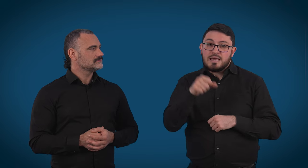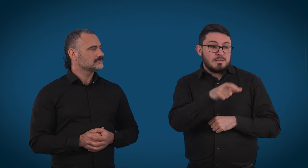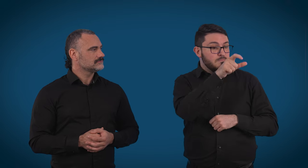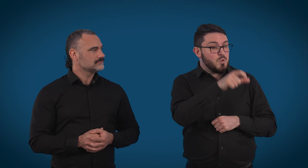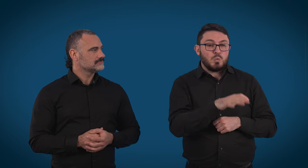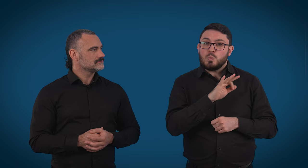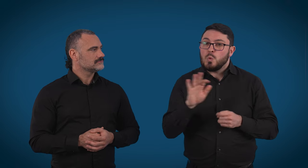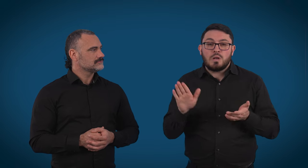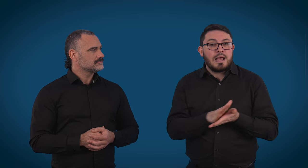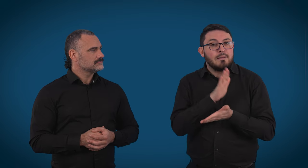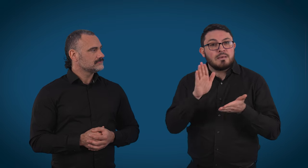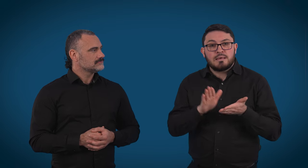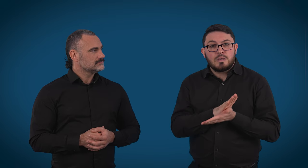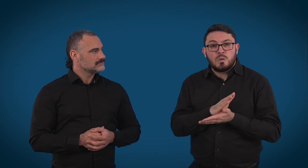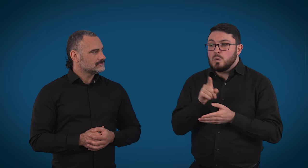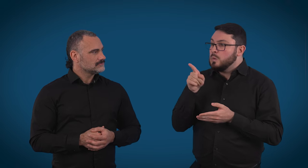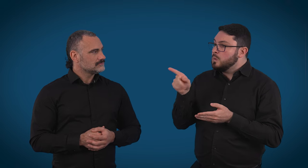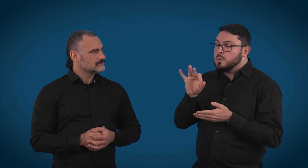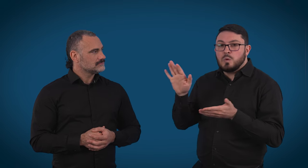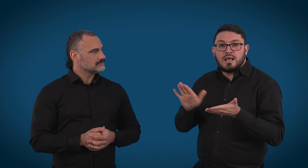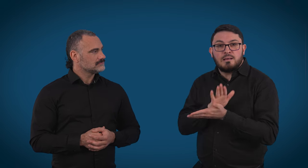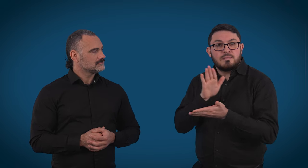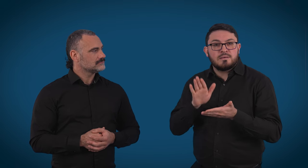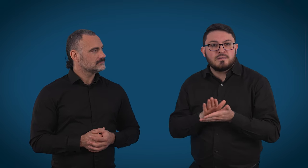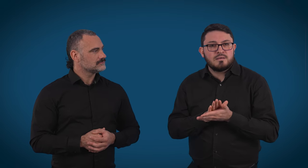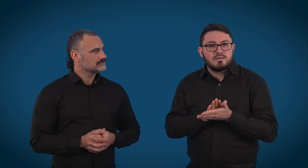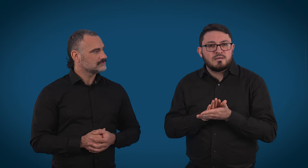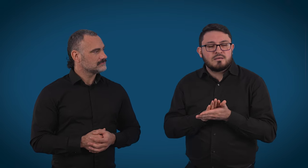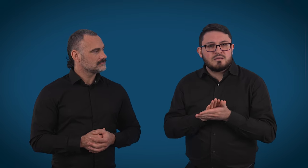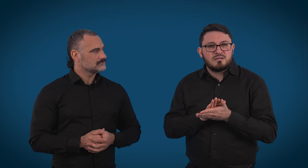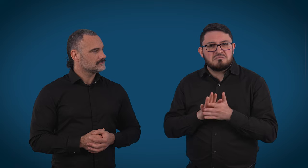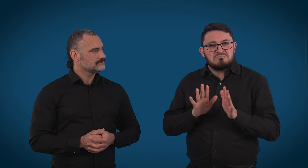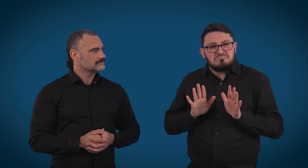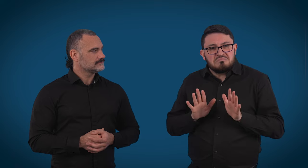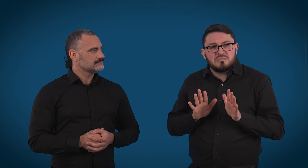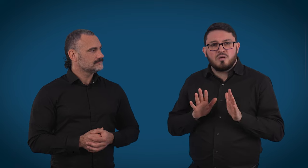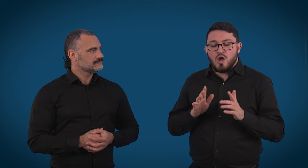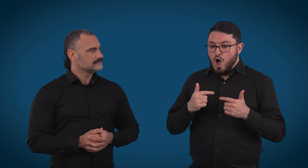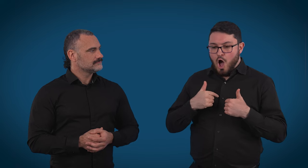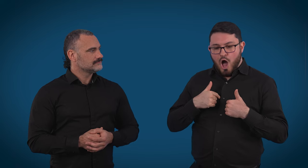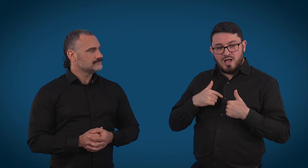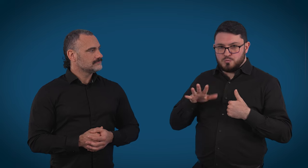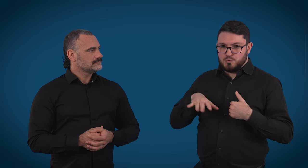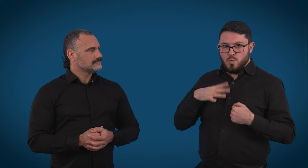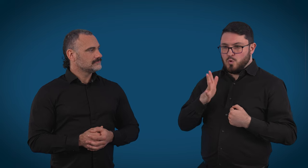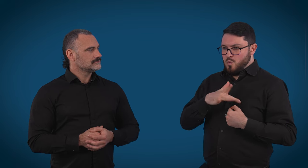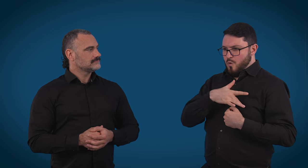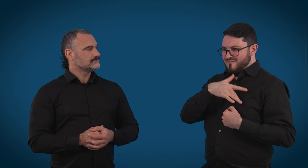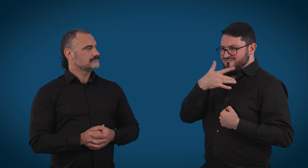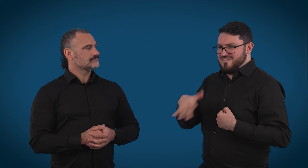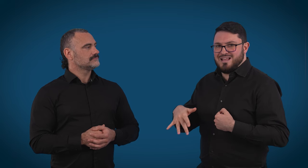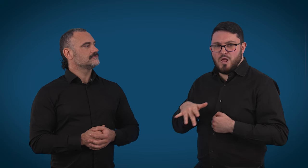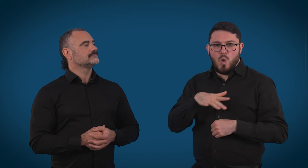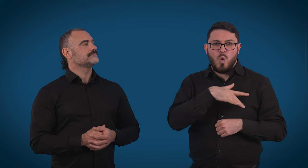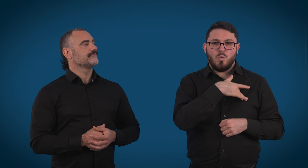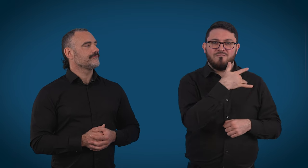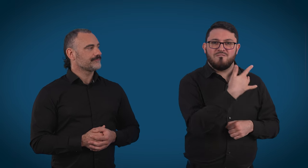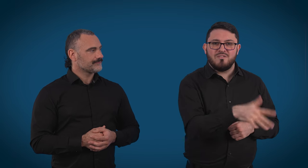users may be not happy with someone and we don't necessarily want to be hurtful or mean.